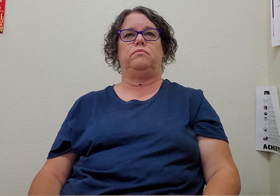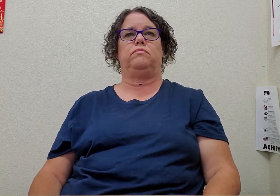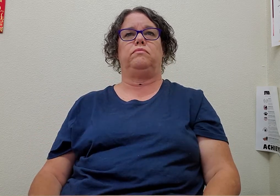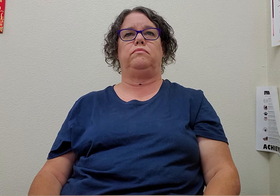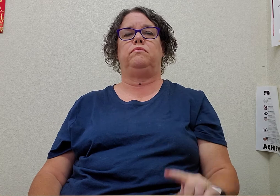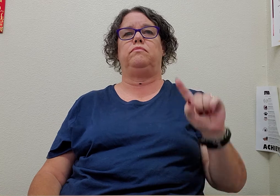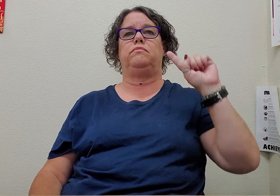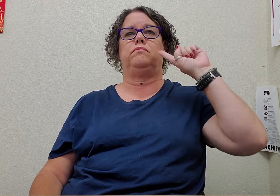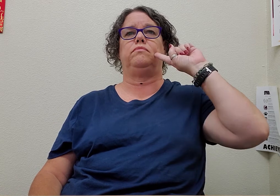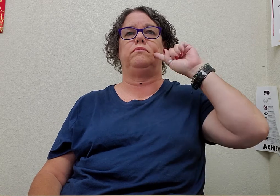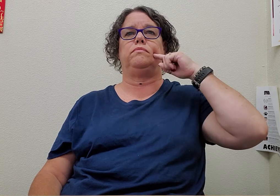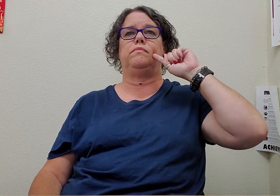candy machine